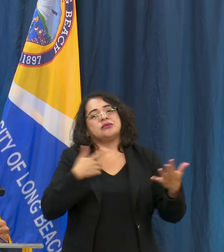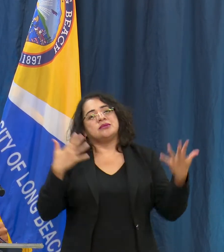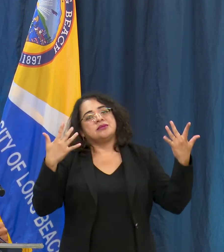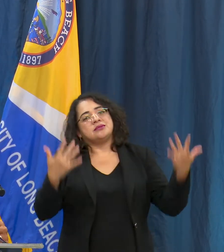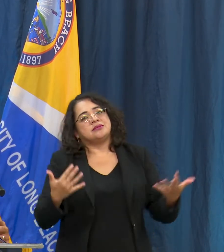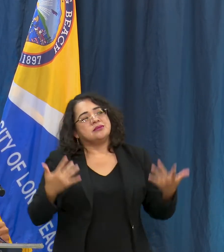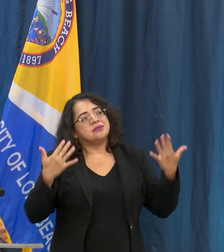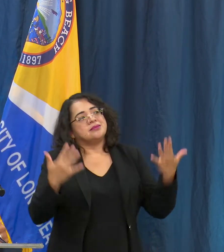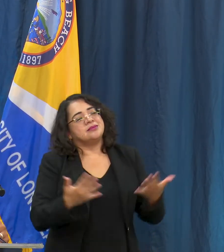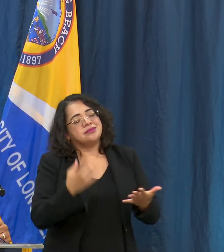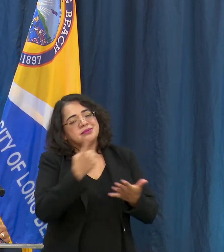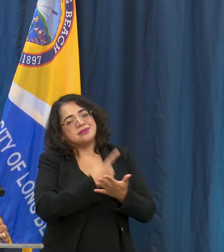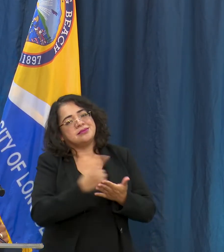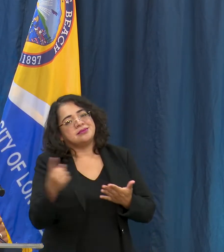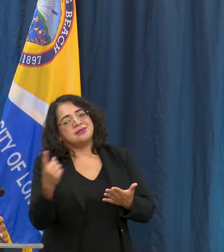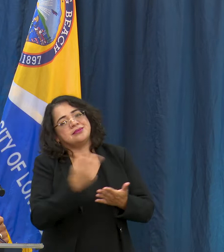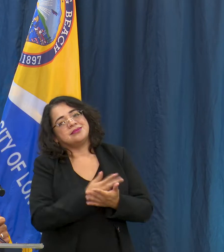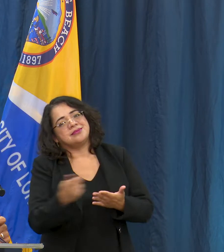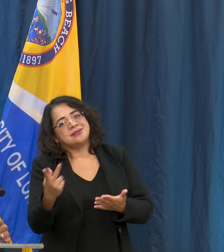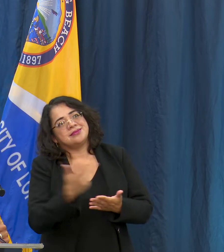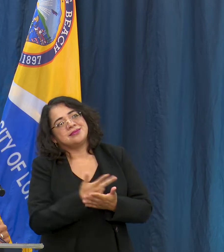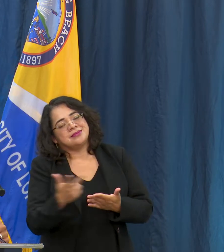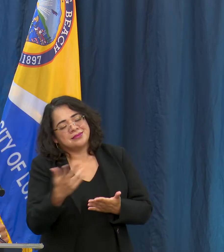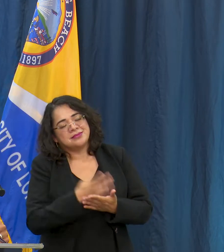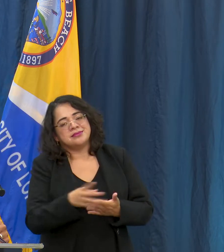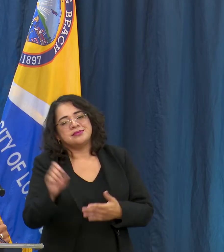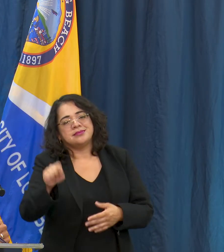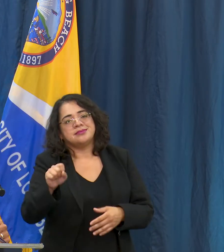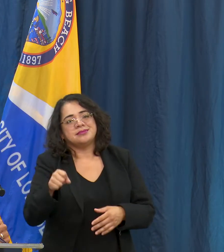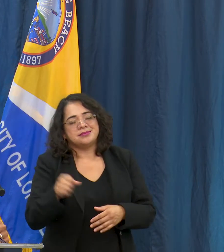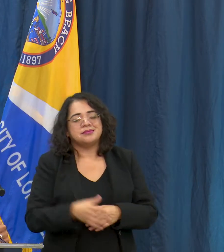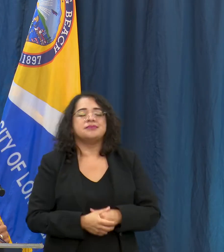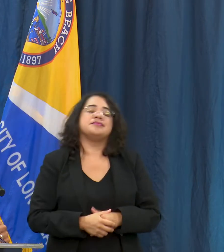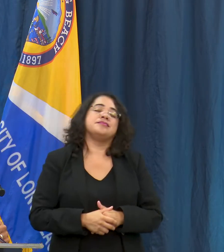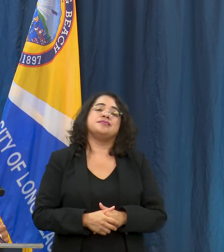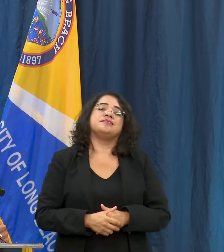many weeks and months it seems like here. That is something that the medical